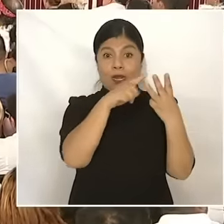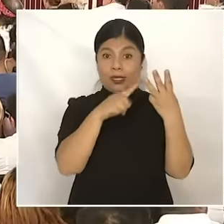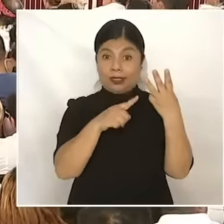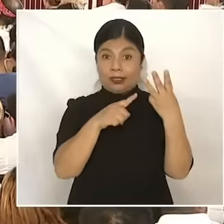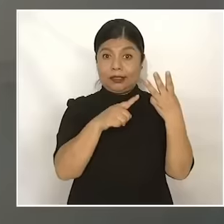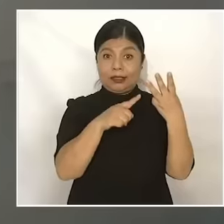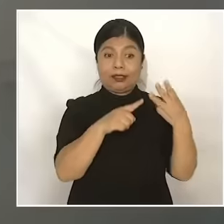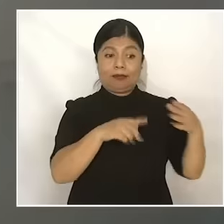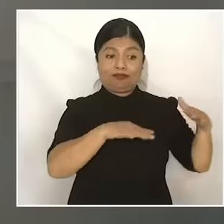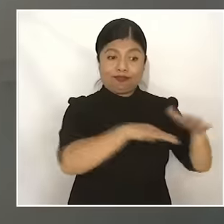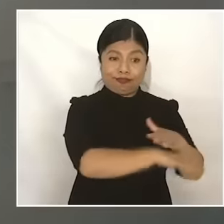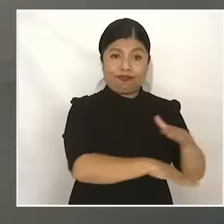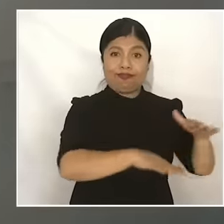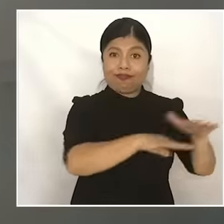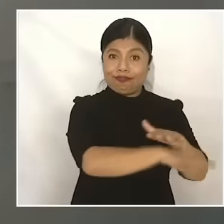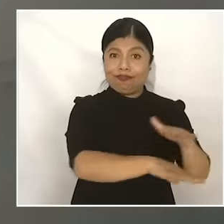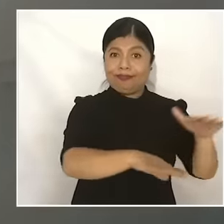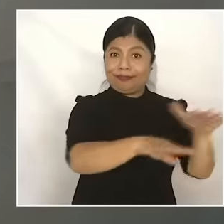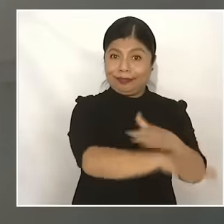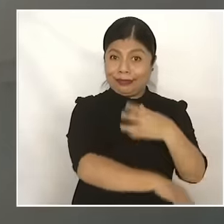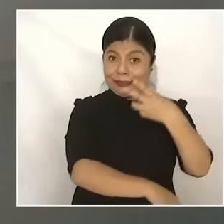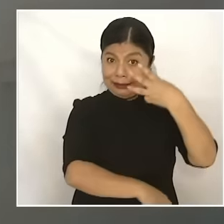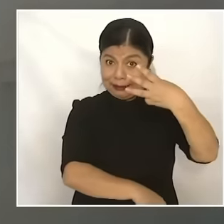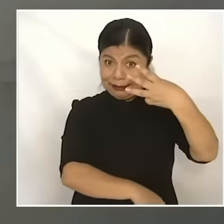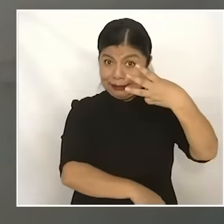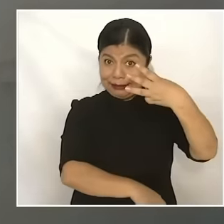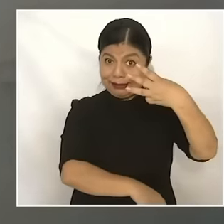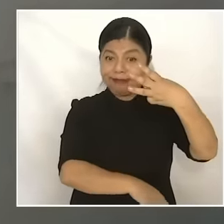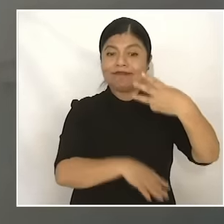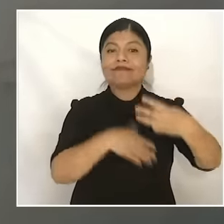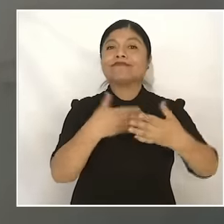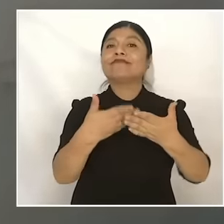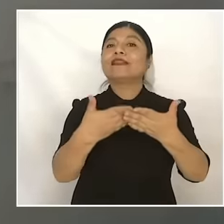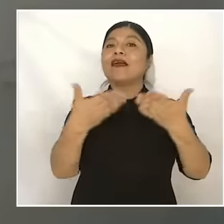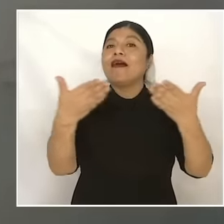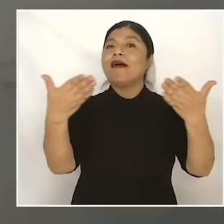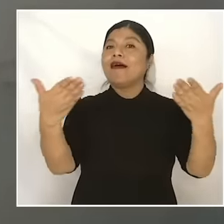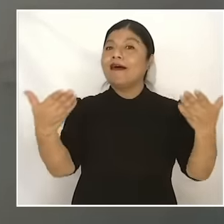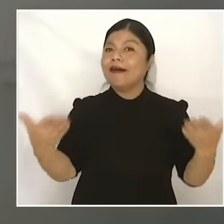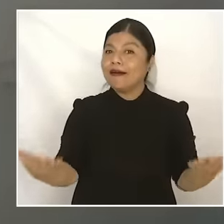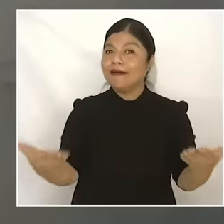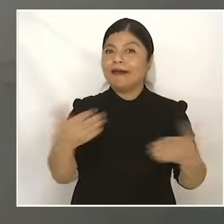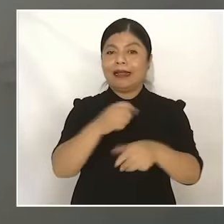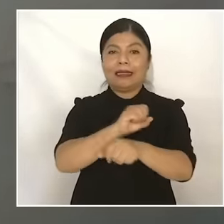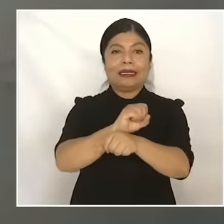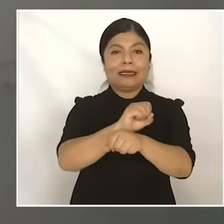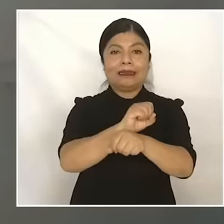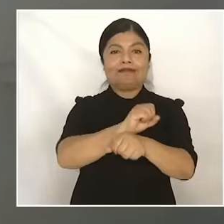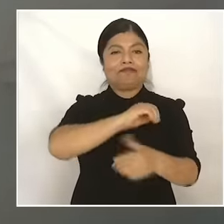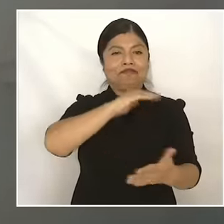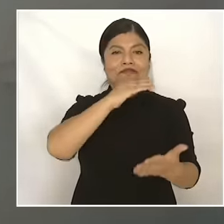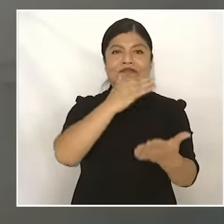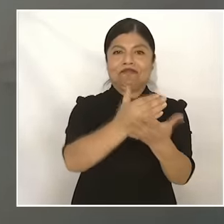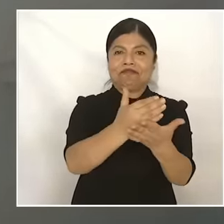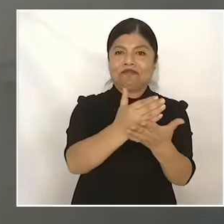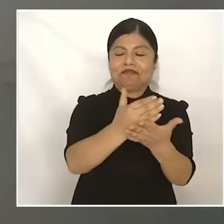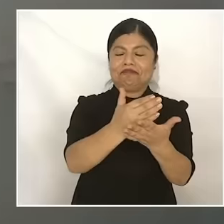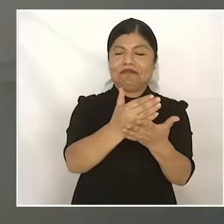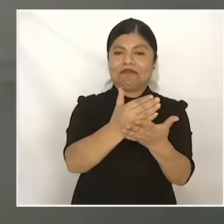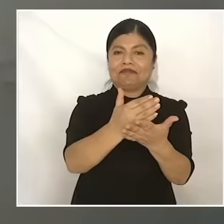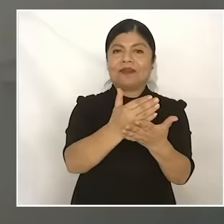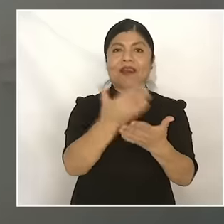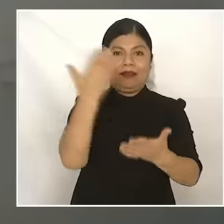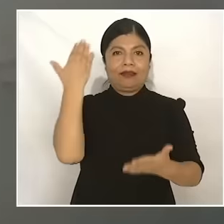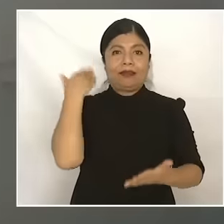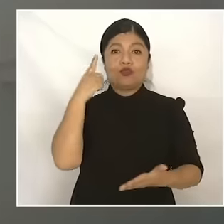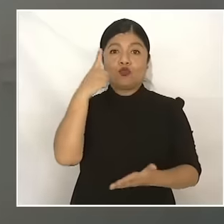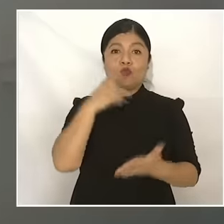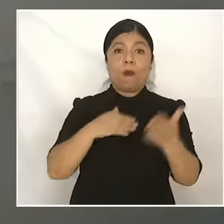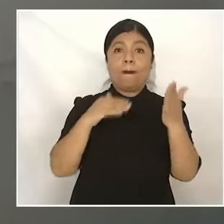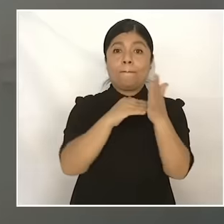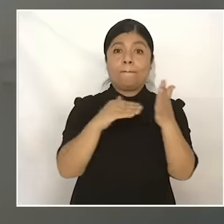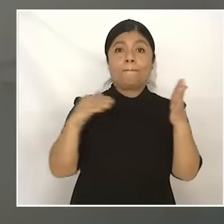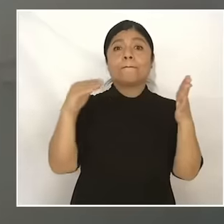That transformation, that armed struggle, was not in vain, they lost. the life of a million Mexicans due to violence